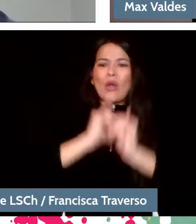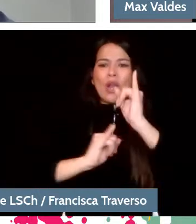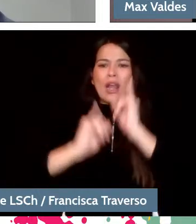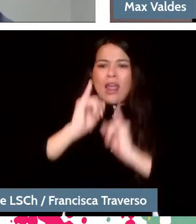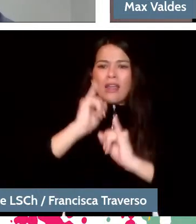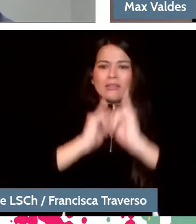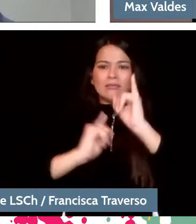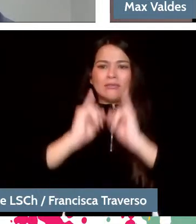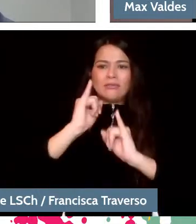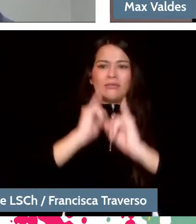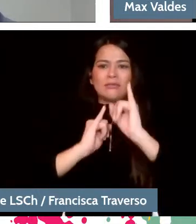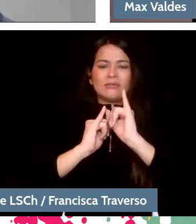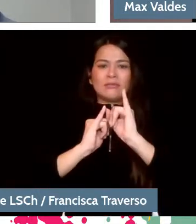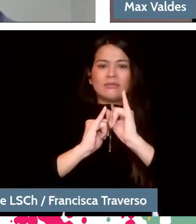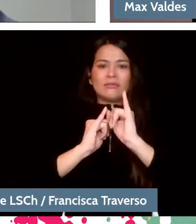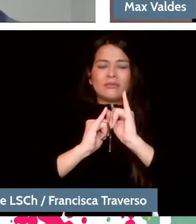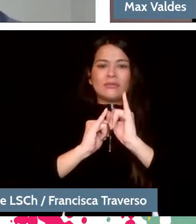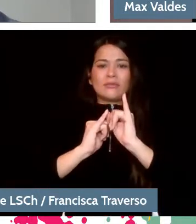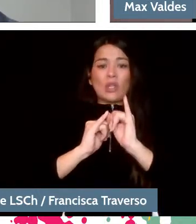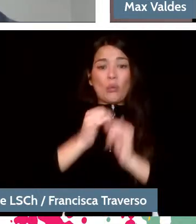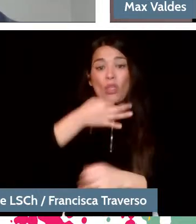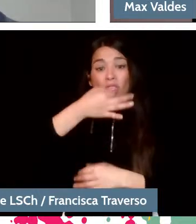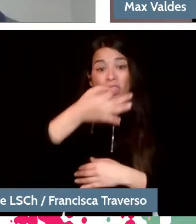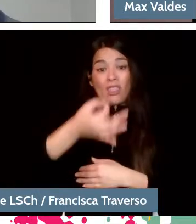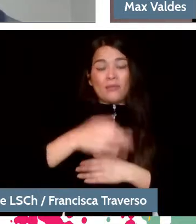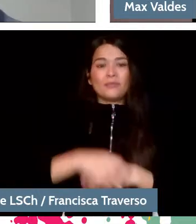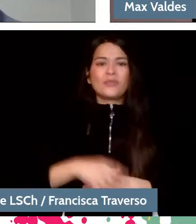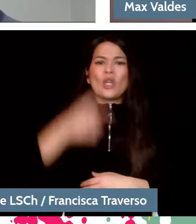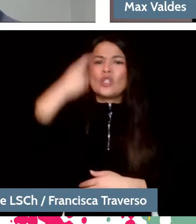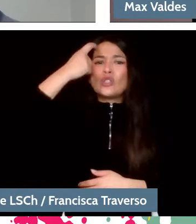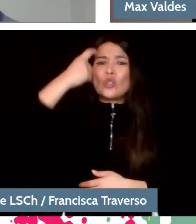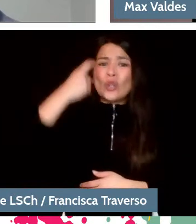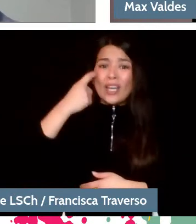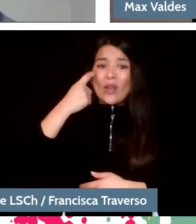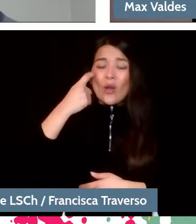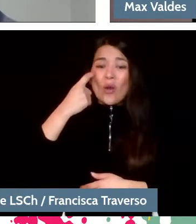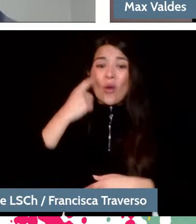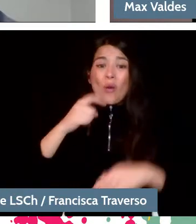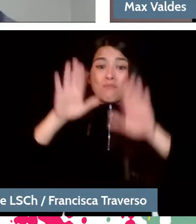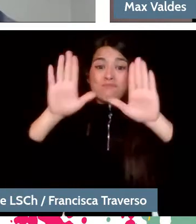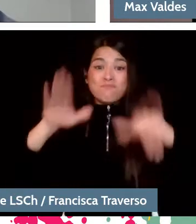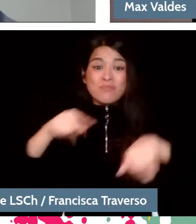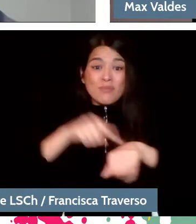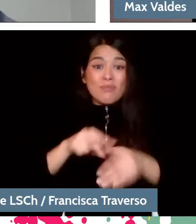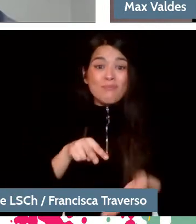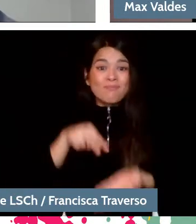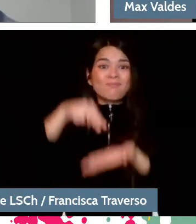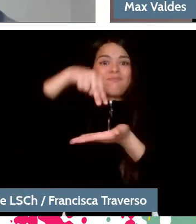As I said before, I think the concert is a special moment, that's why we dress in a special way.